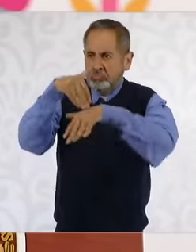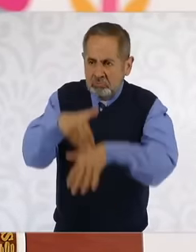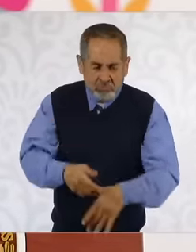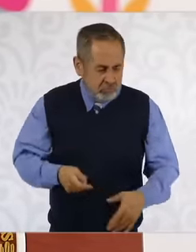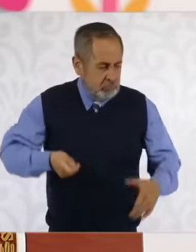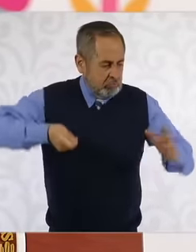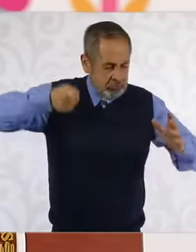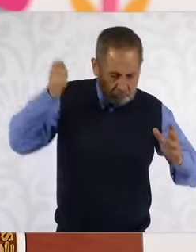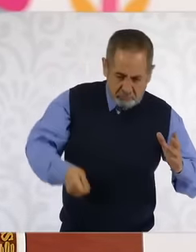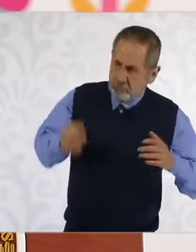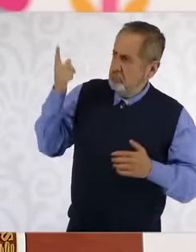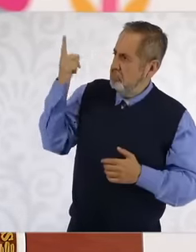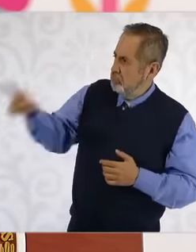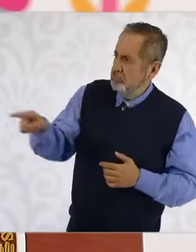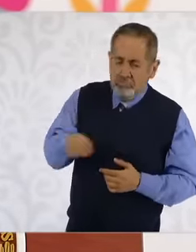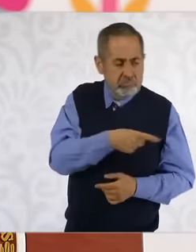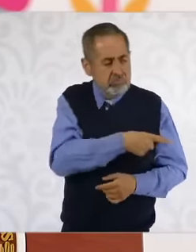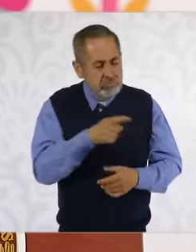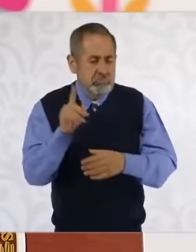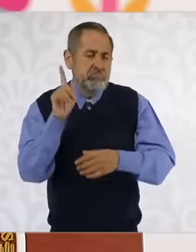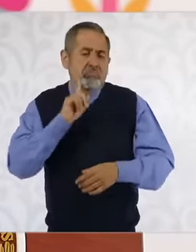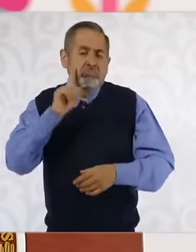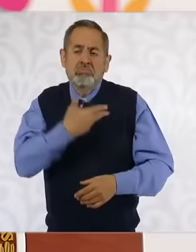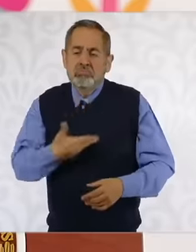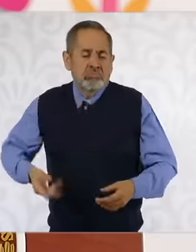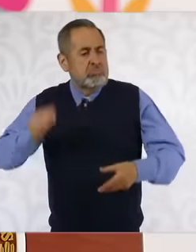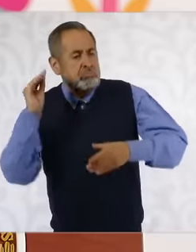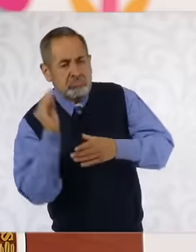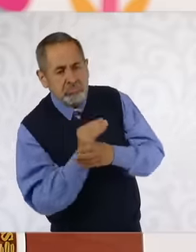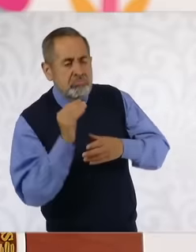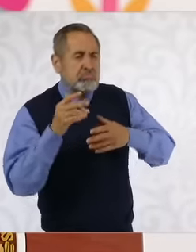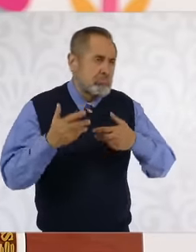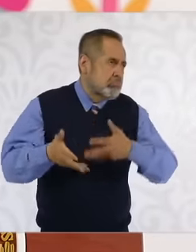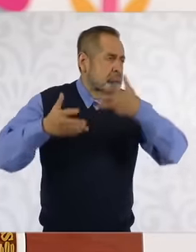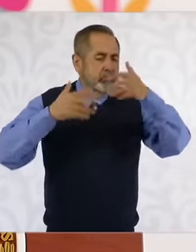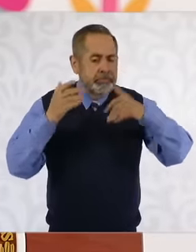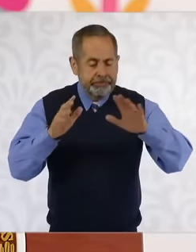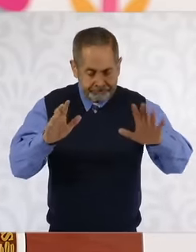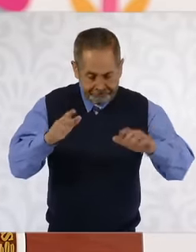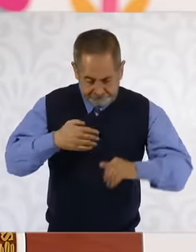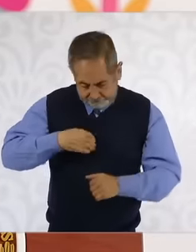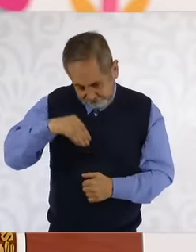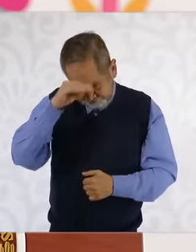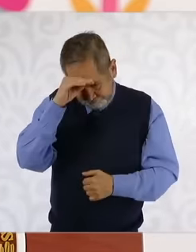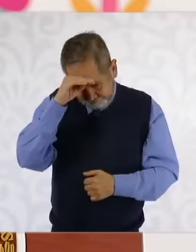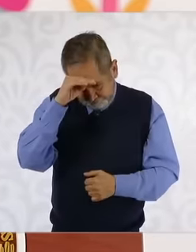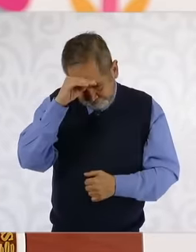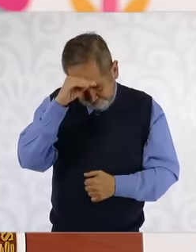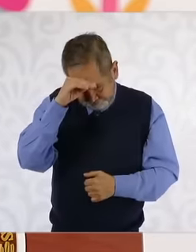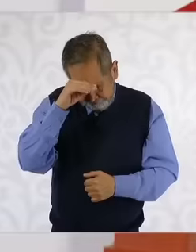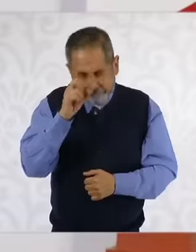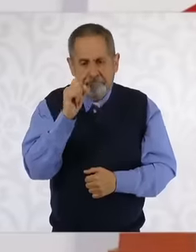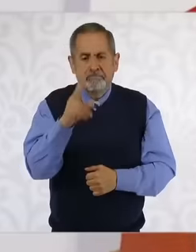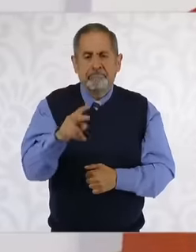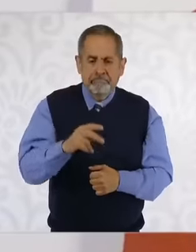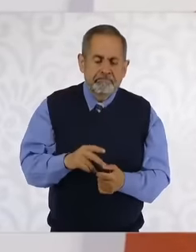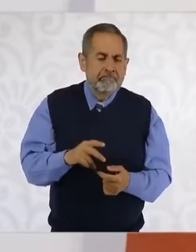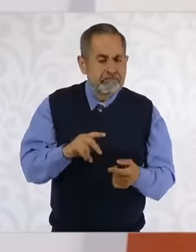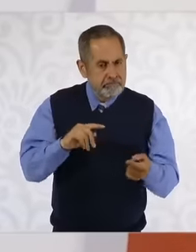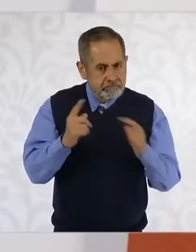court then said, Well, let's turn it around, let's go for a plan